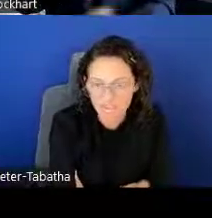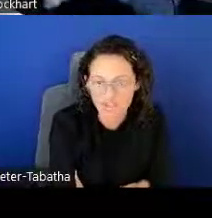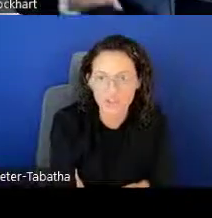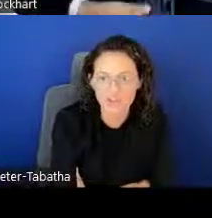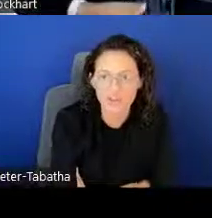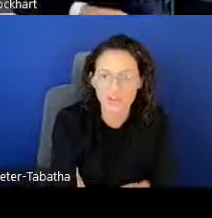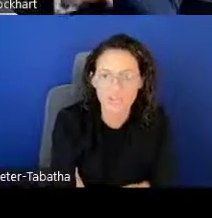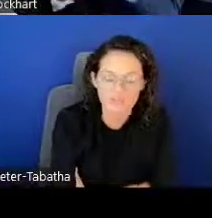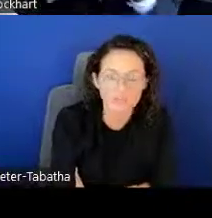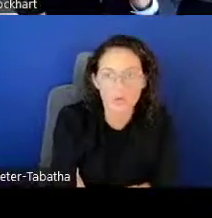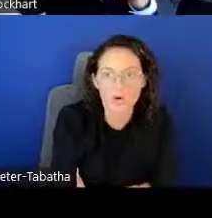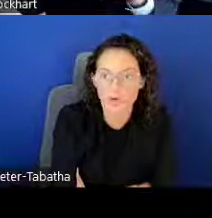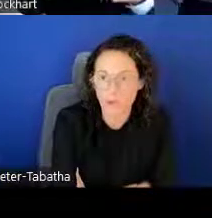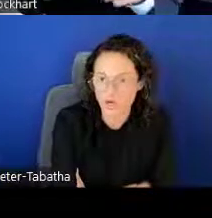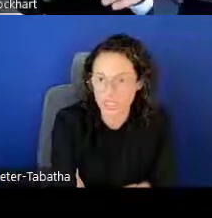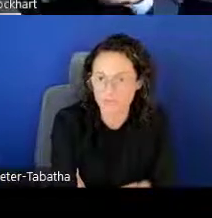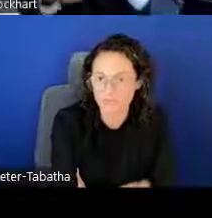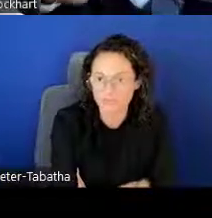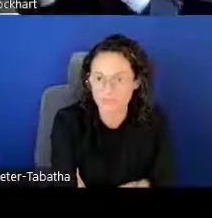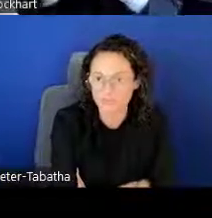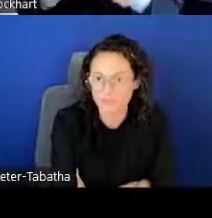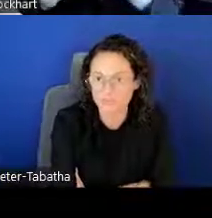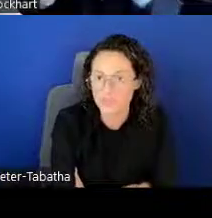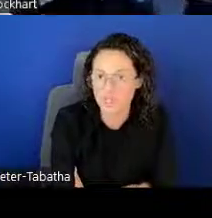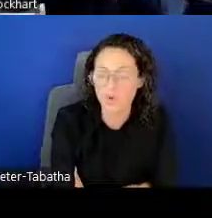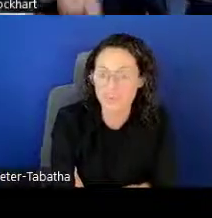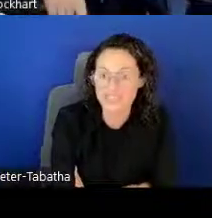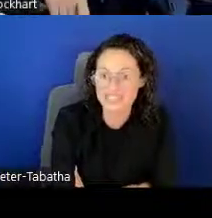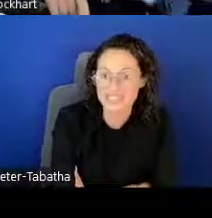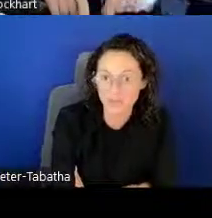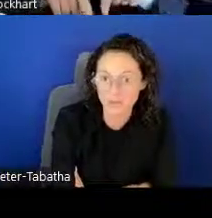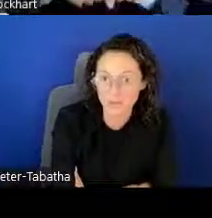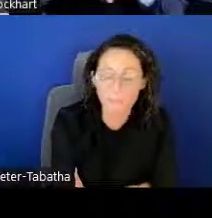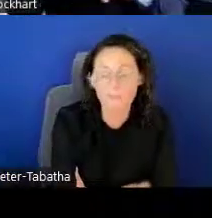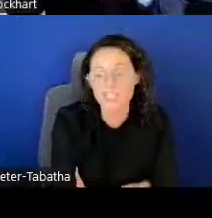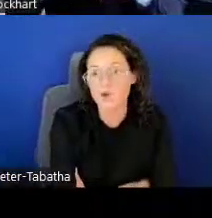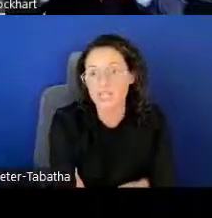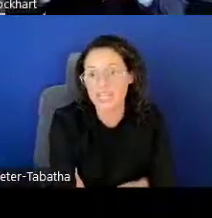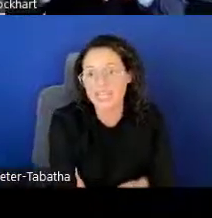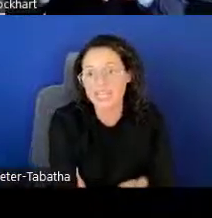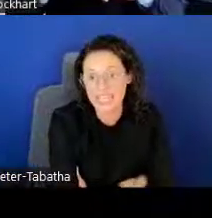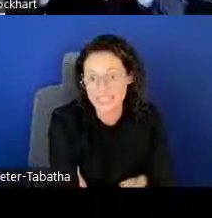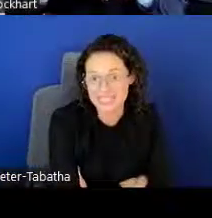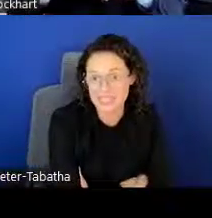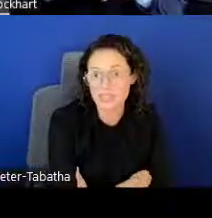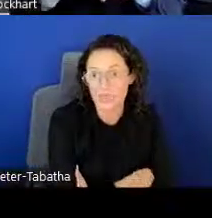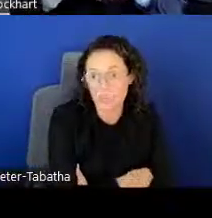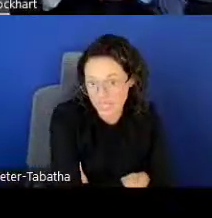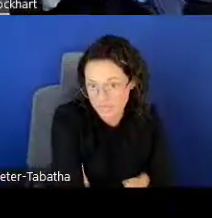and you're notified if you were awarded. So this cycle that's opening next week